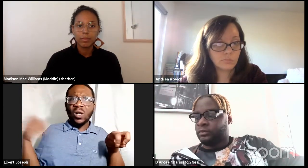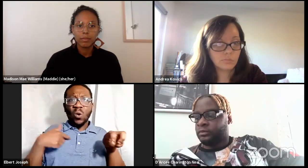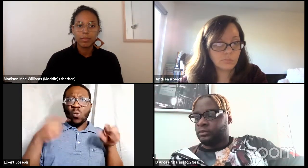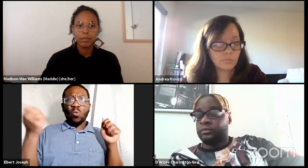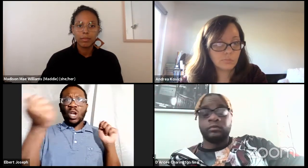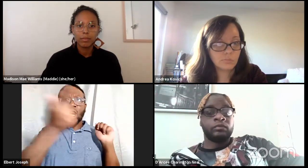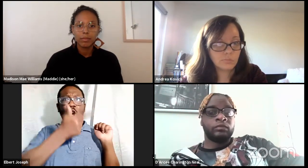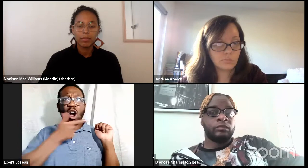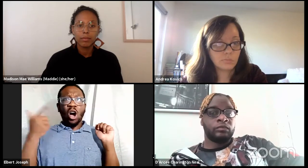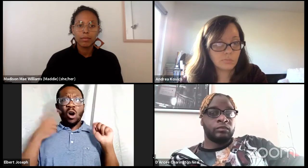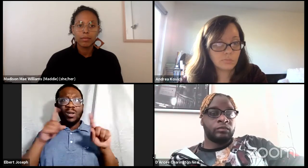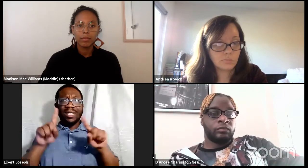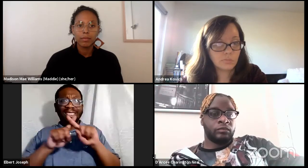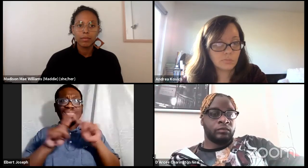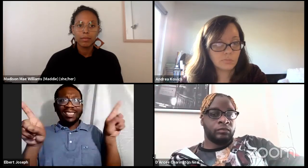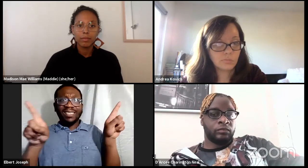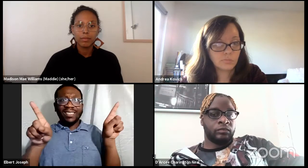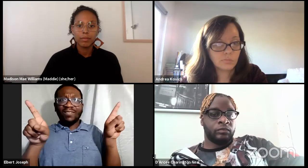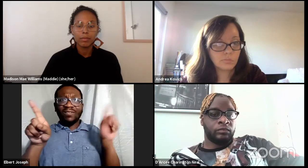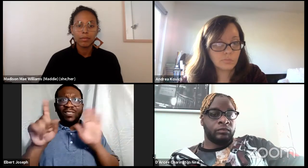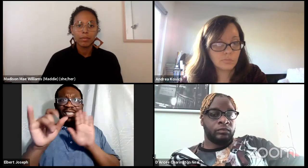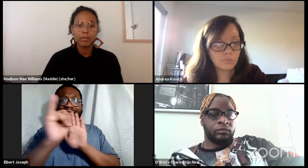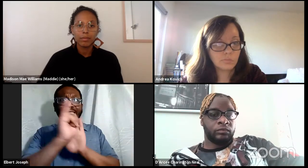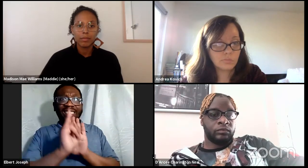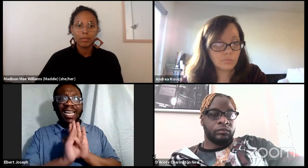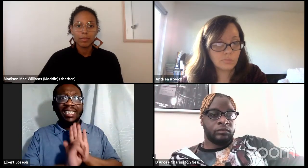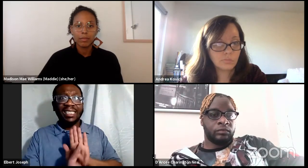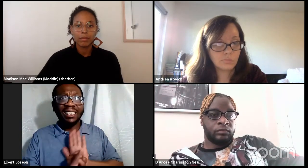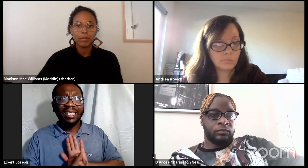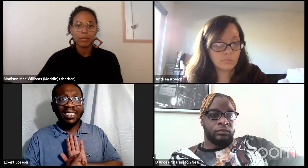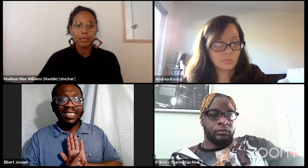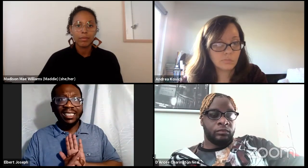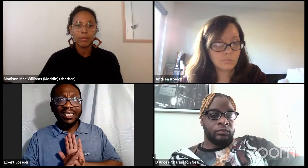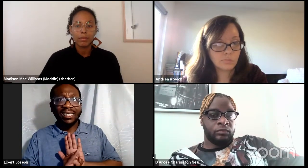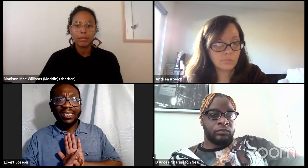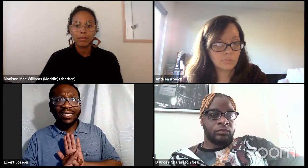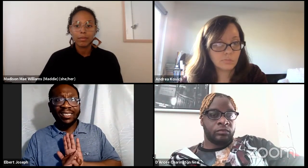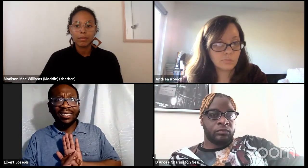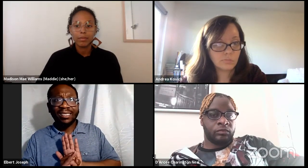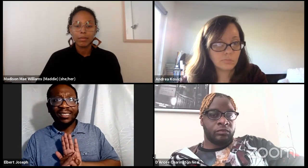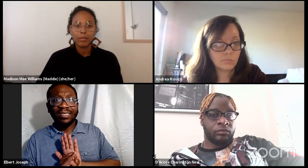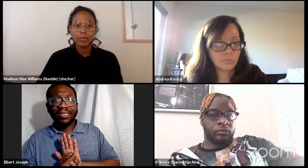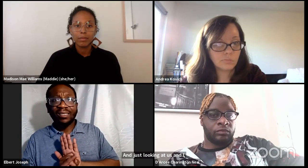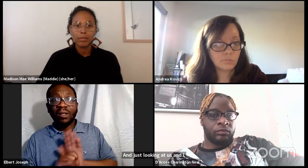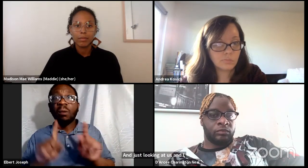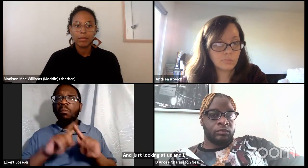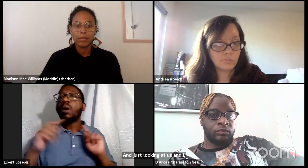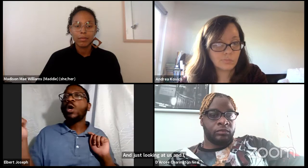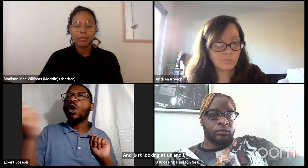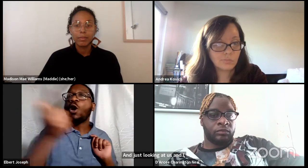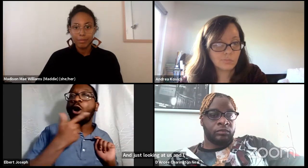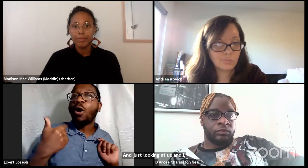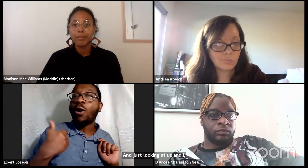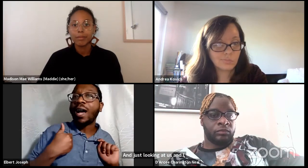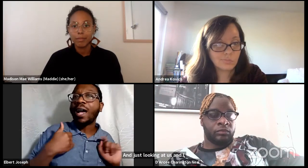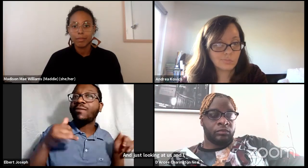And just looking at us tonight and how, such a cornucopia of backgrounds we have tonight different identities